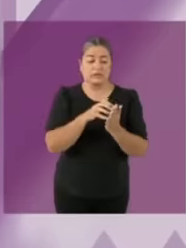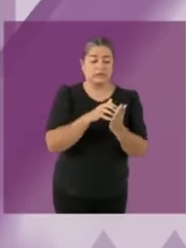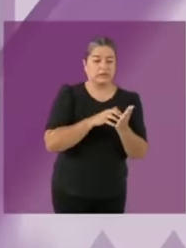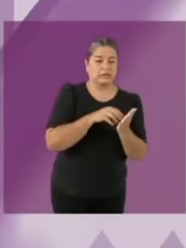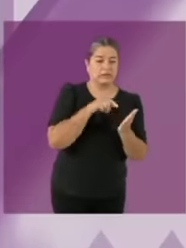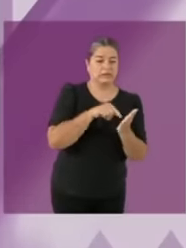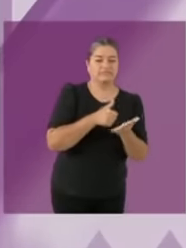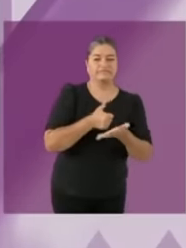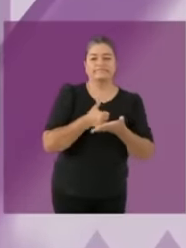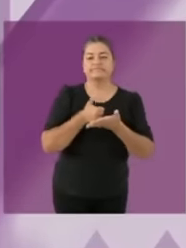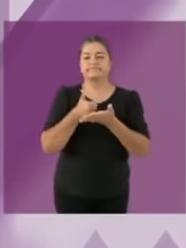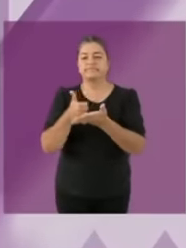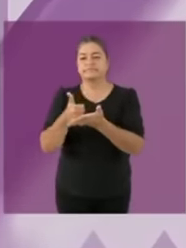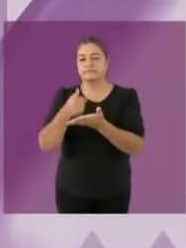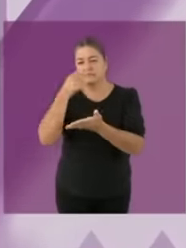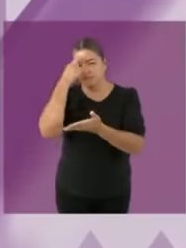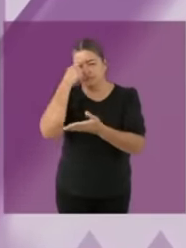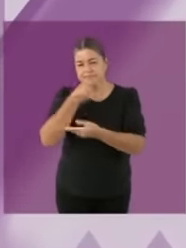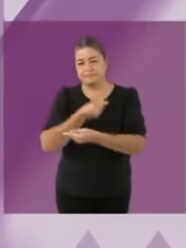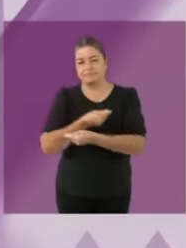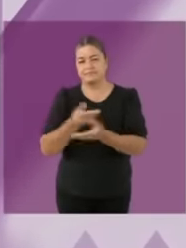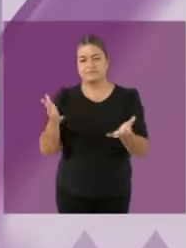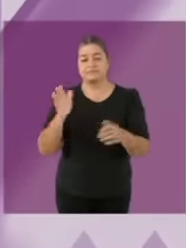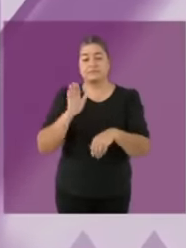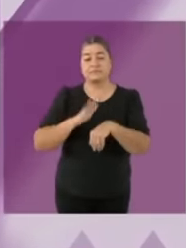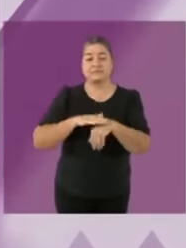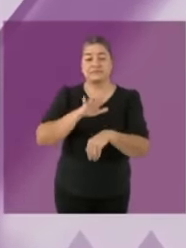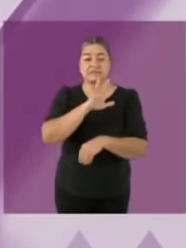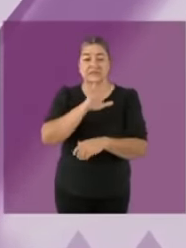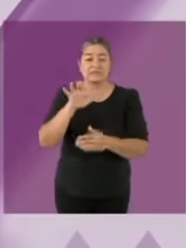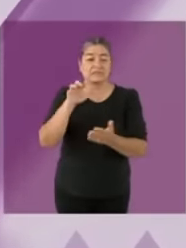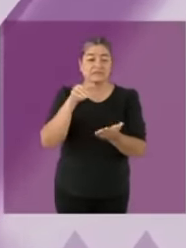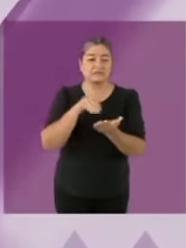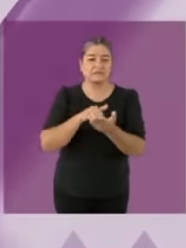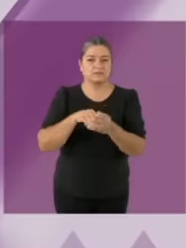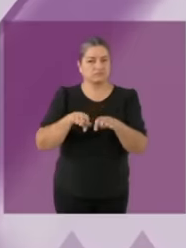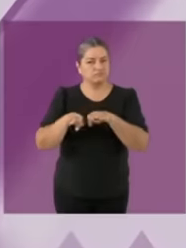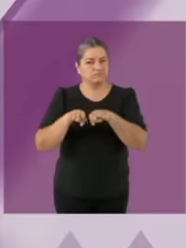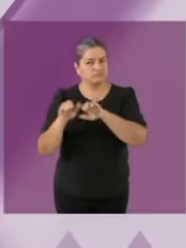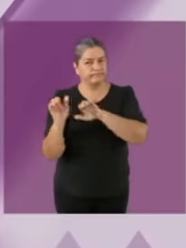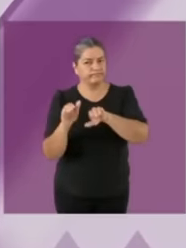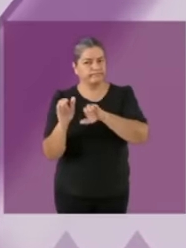saying that it is absolutely false what it states was fentanyl that was purchased during the pandemic,